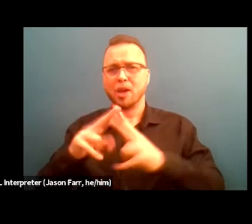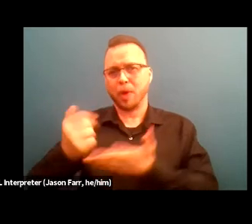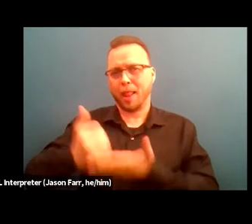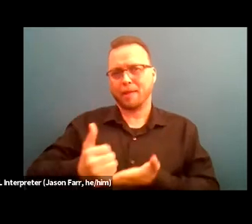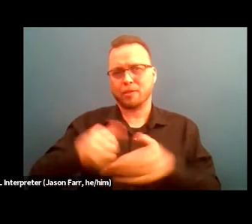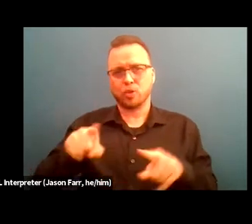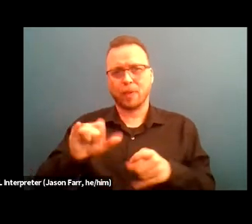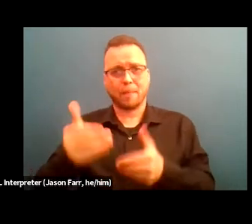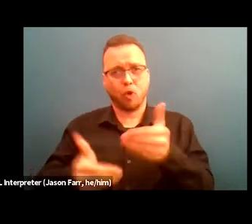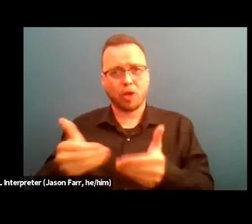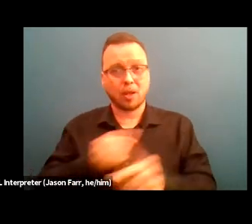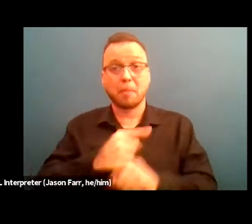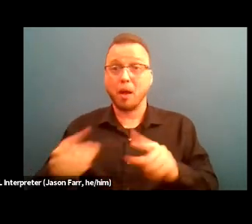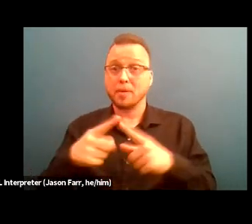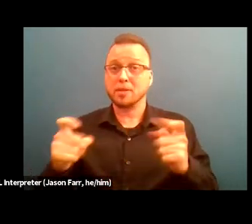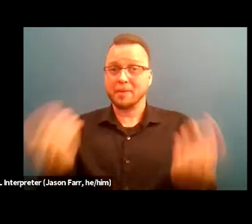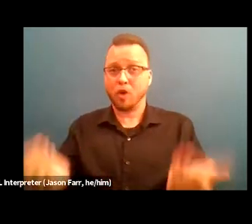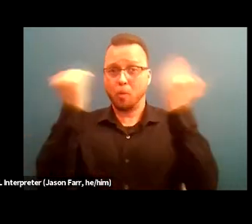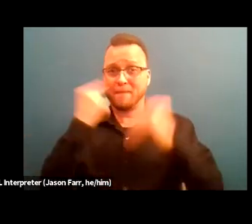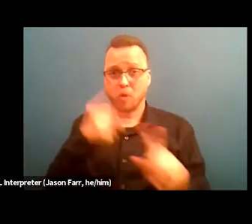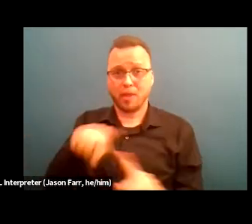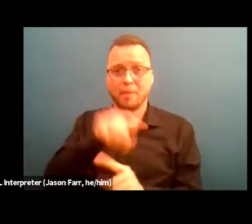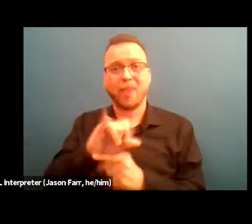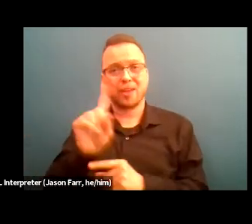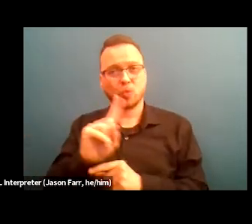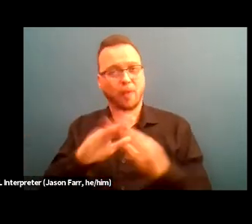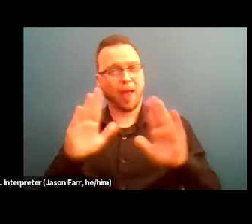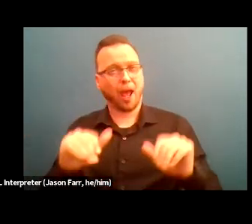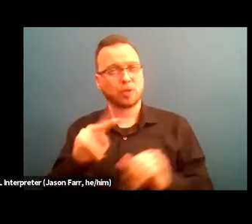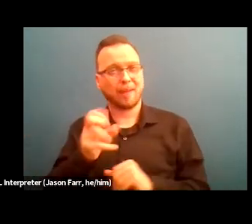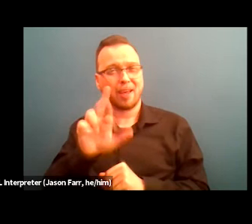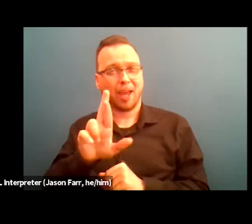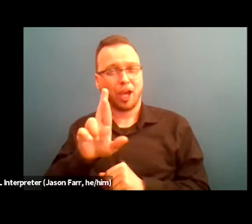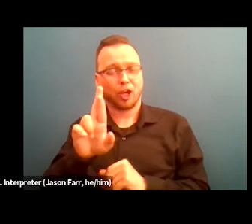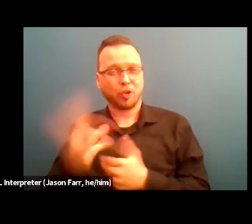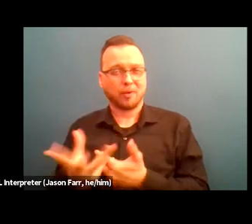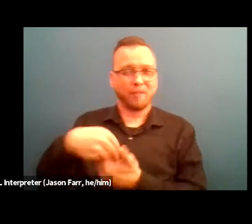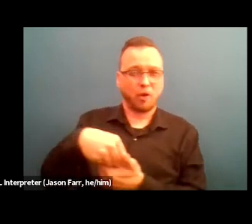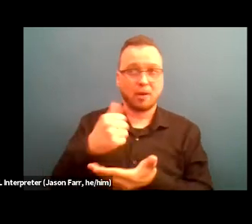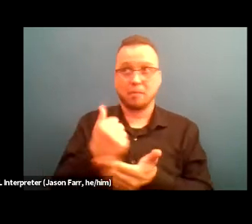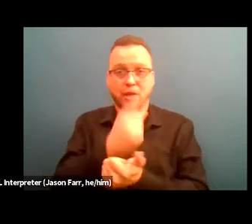but it can be over for them. So that's where the housing navigator comes in, make sure that everything is organized, make sure that everything is dated.